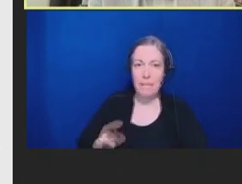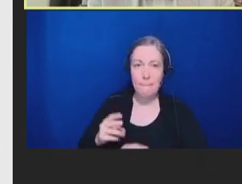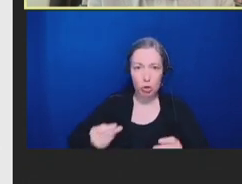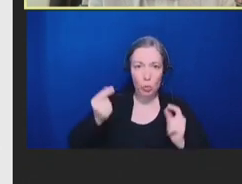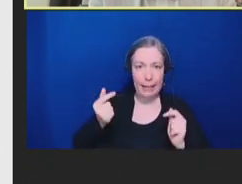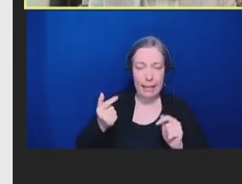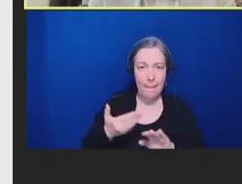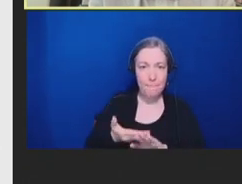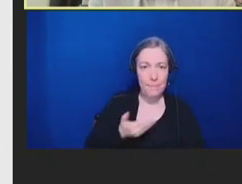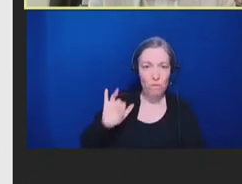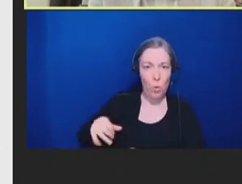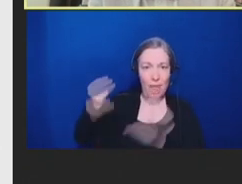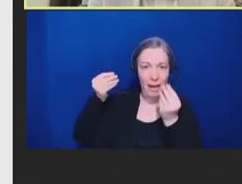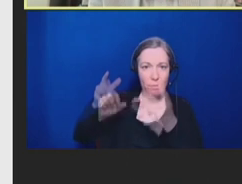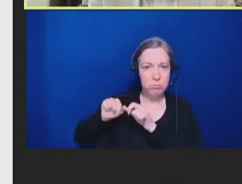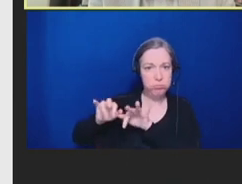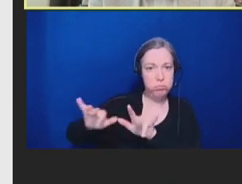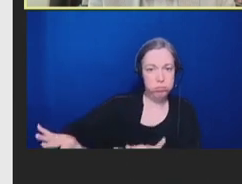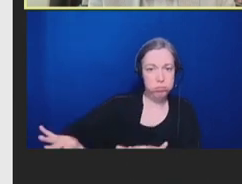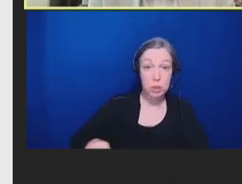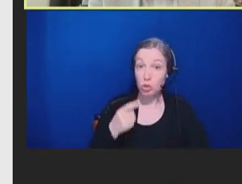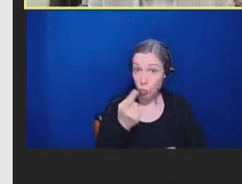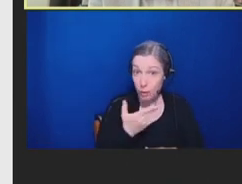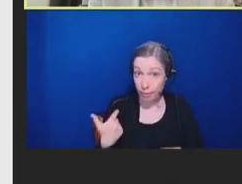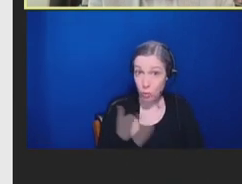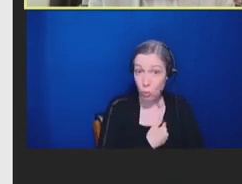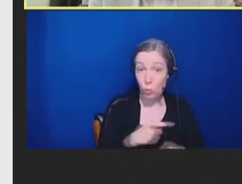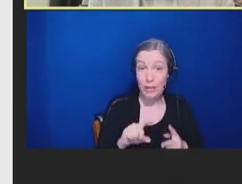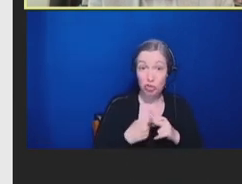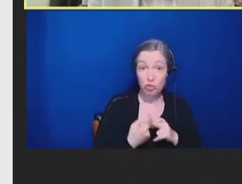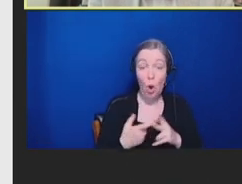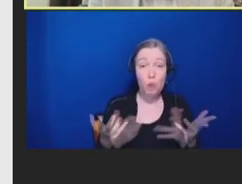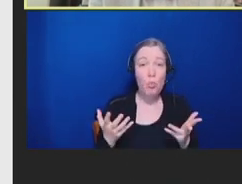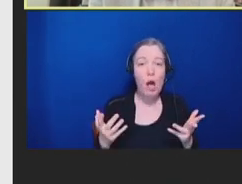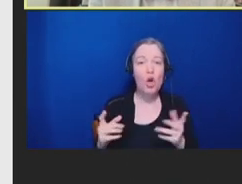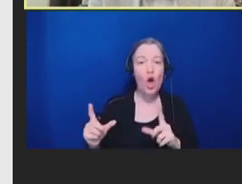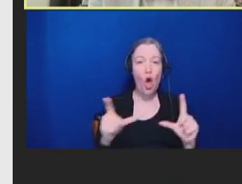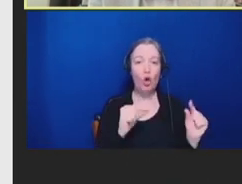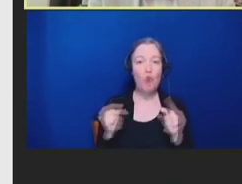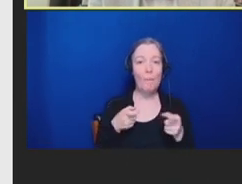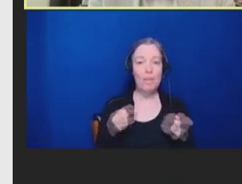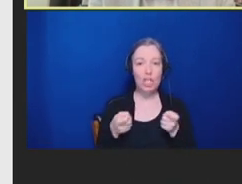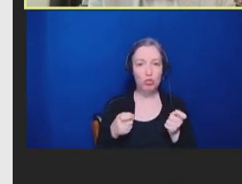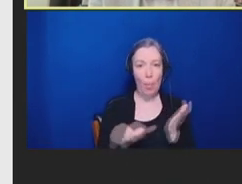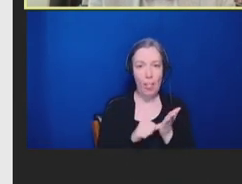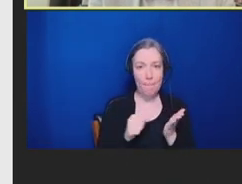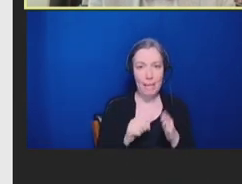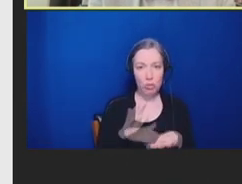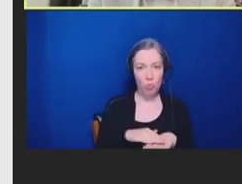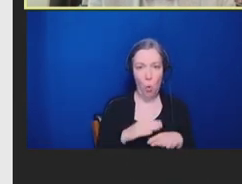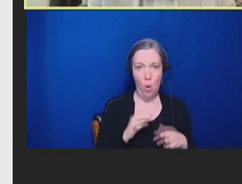One of the things we've done at the FDA is to start a "rumor control" page on our website.